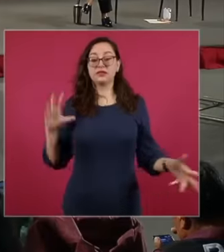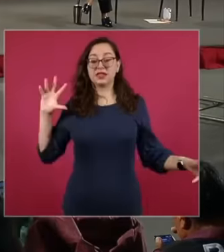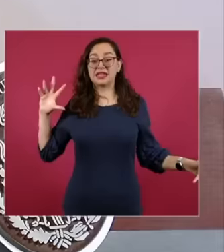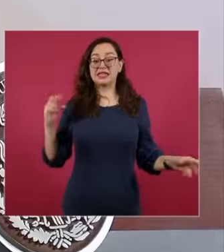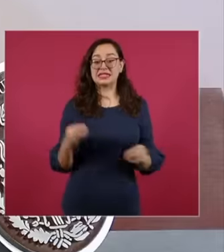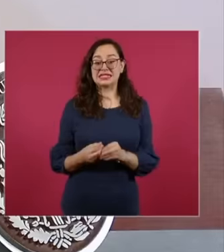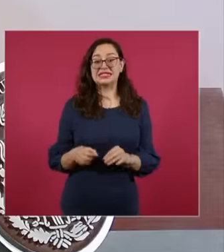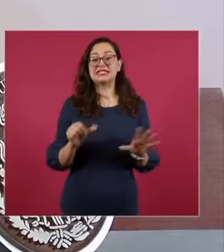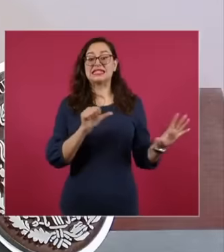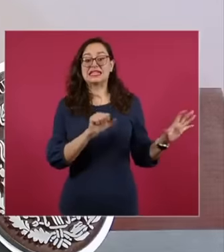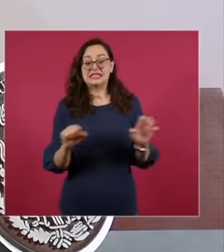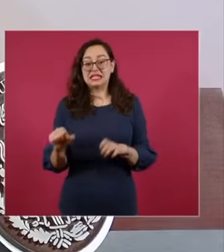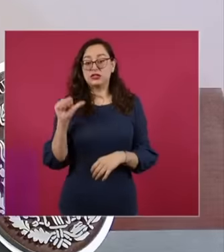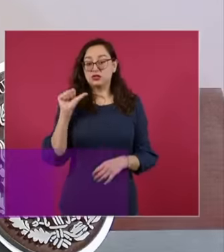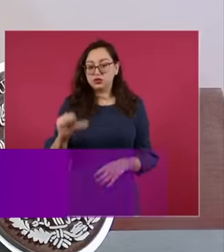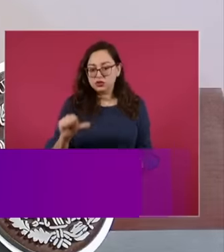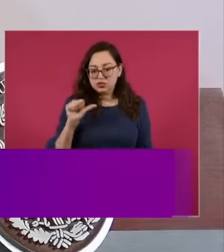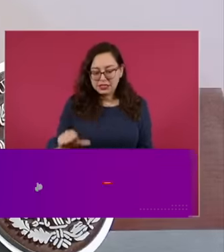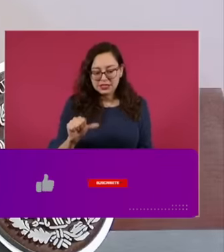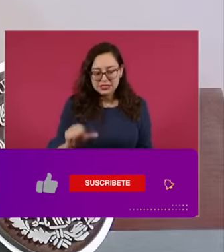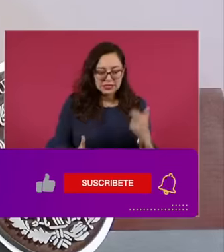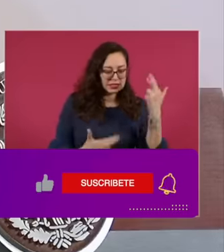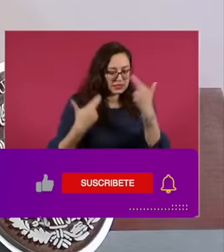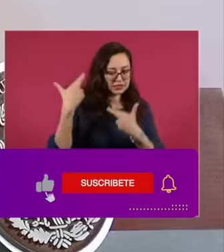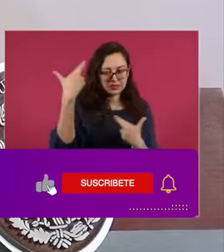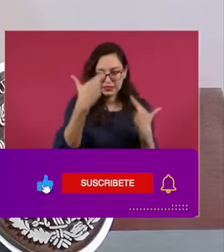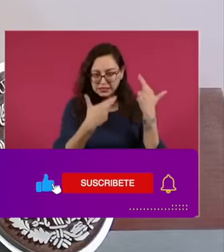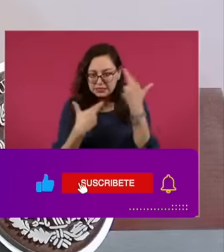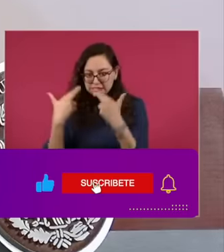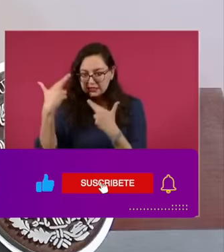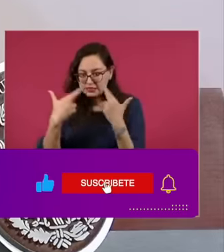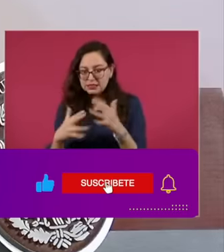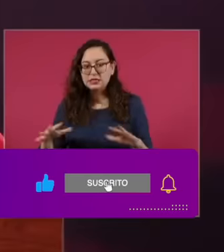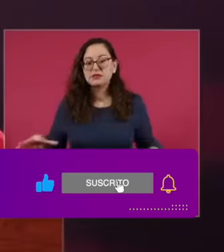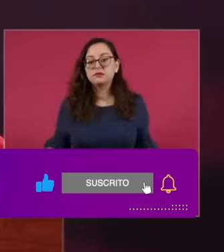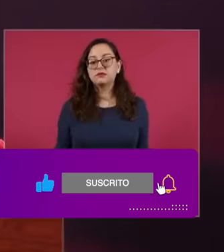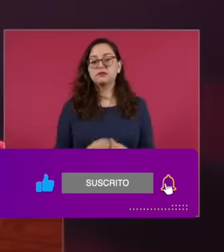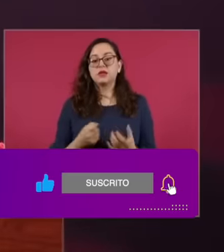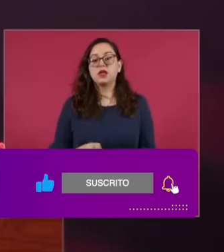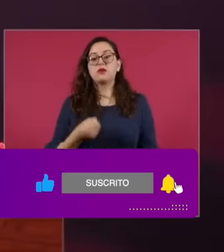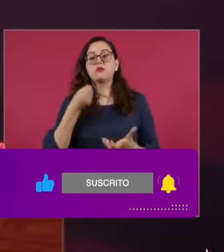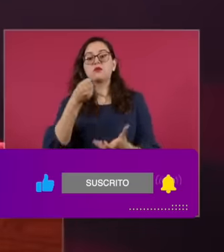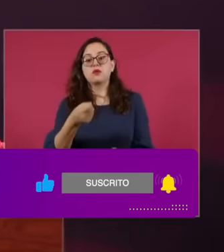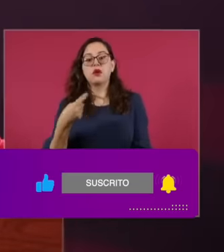directly in the territory. All this investment is directly on the part of the sector because